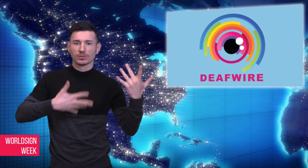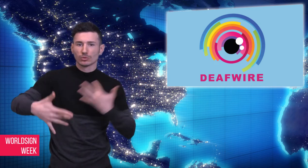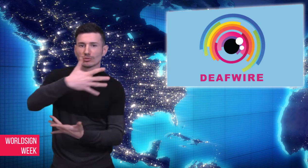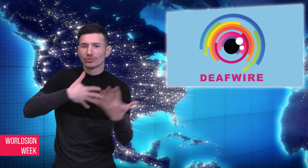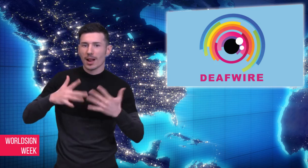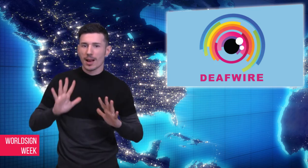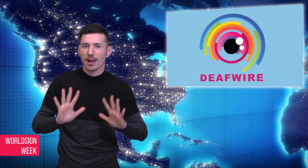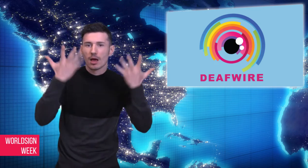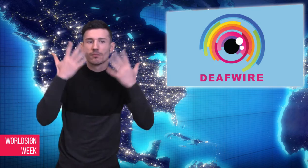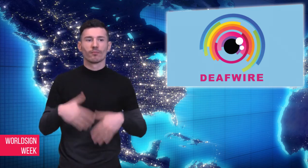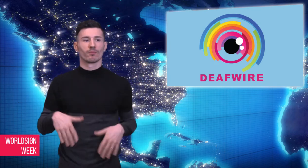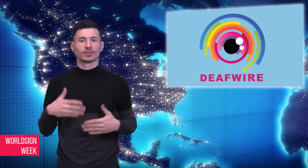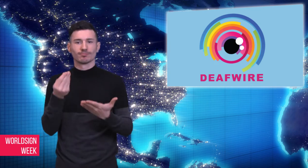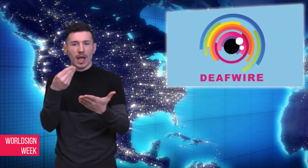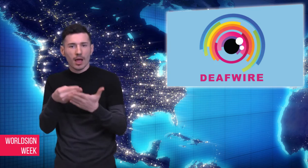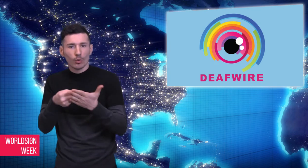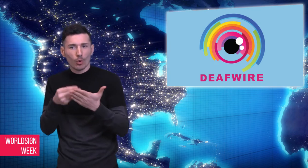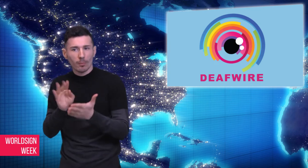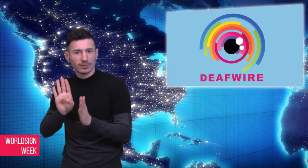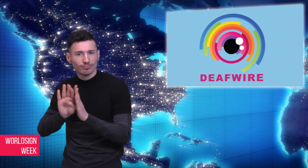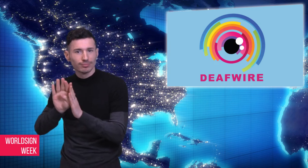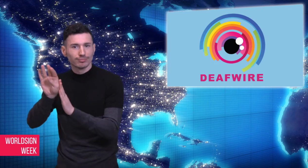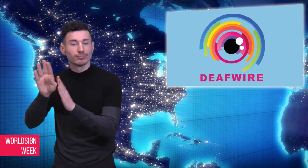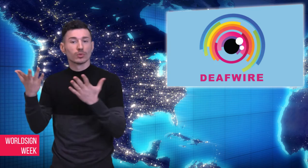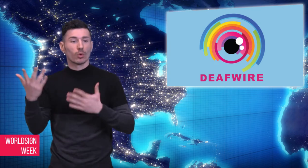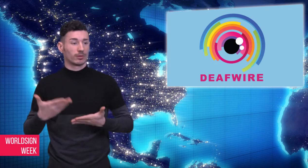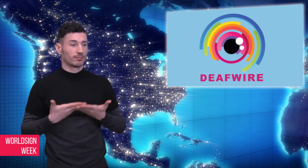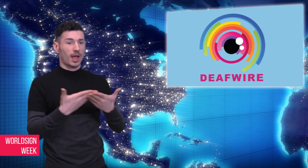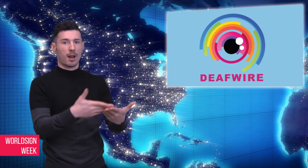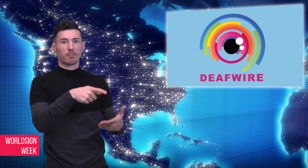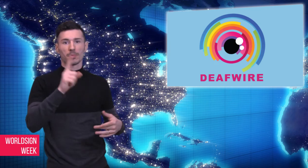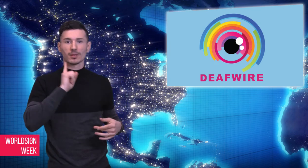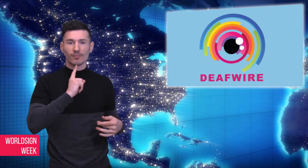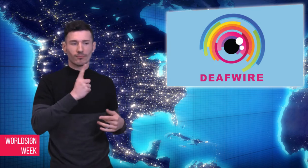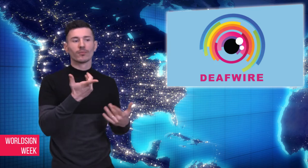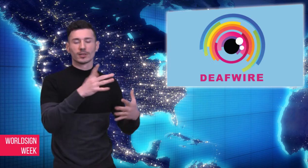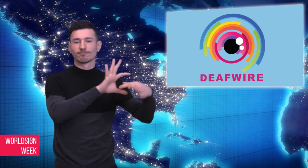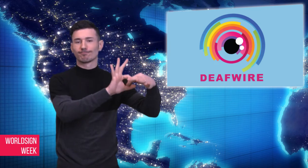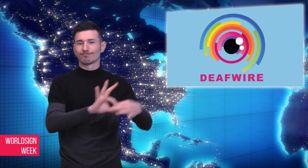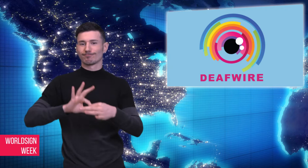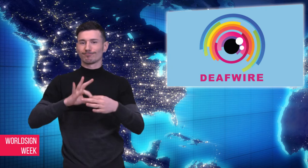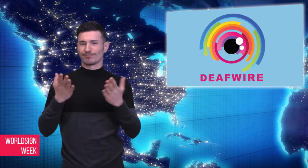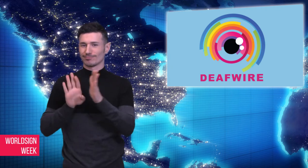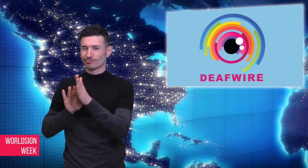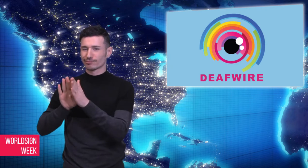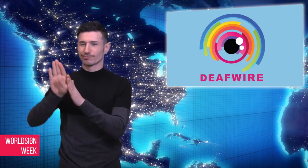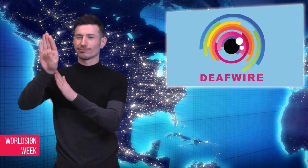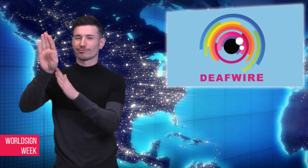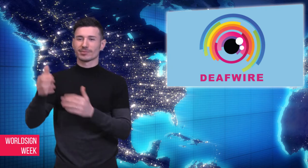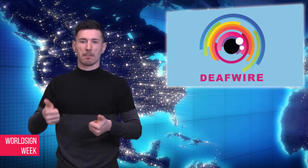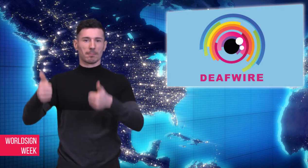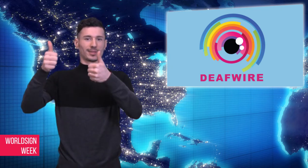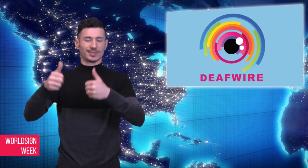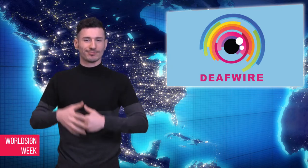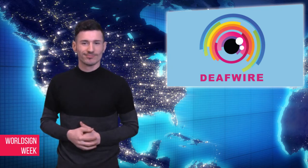improve the social life and economy in Pakistan.